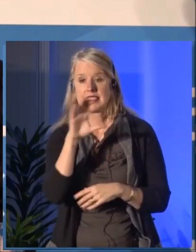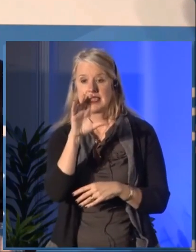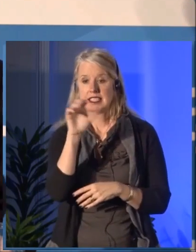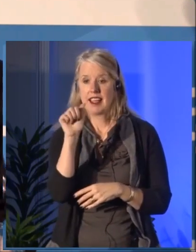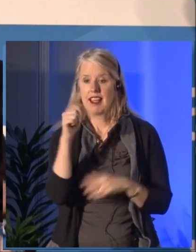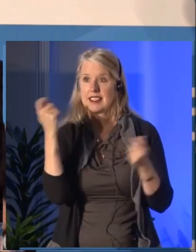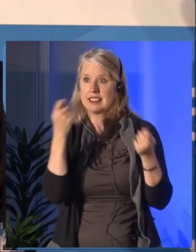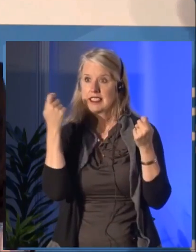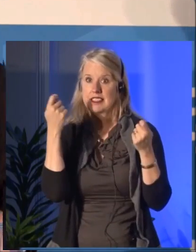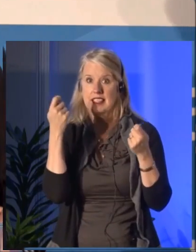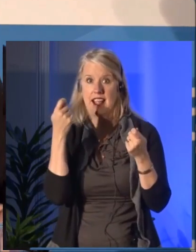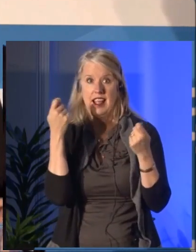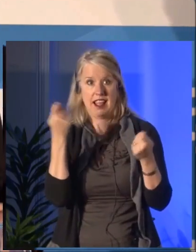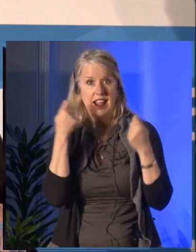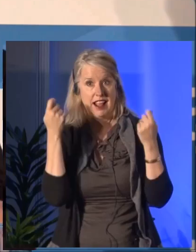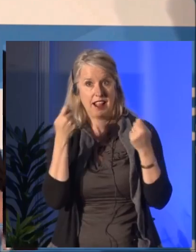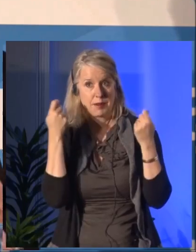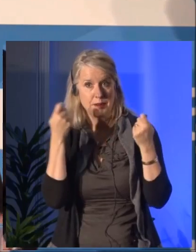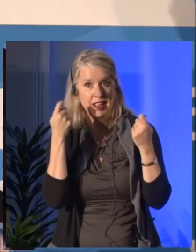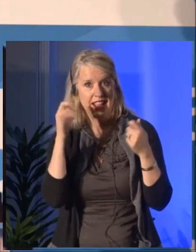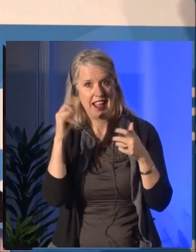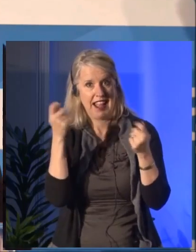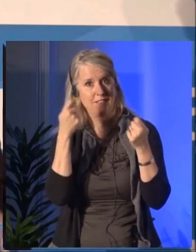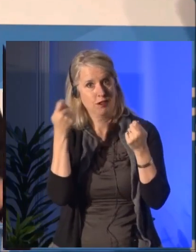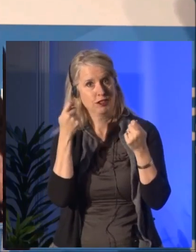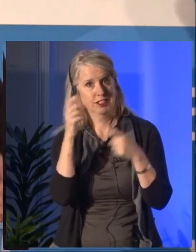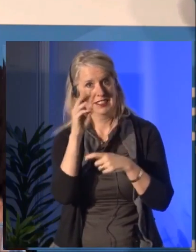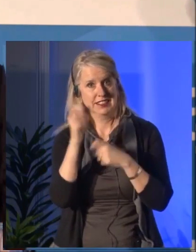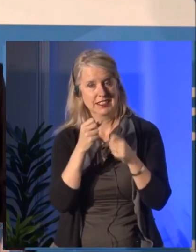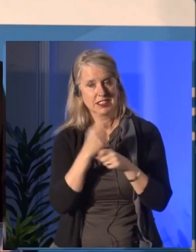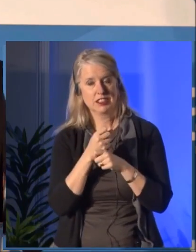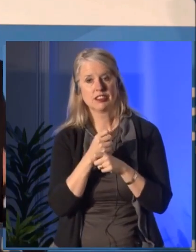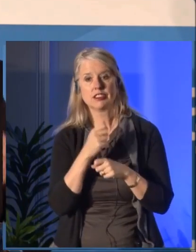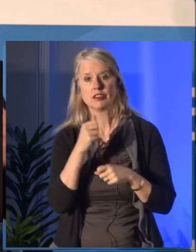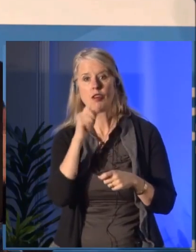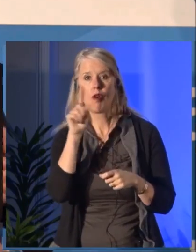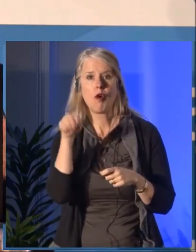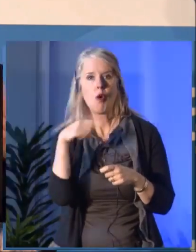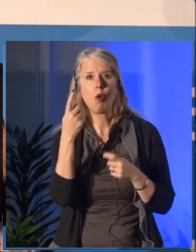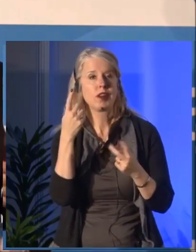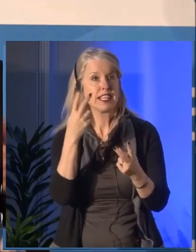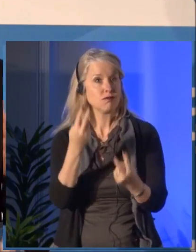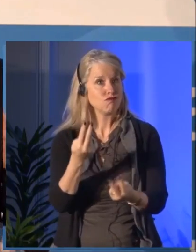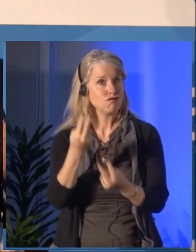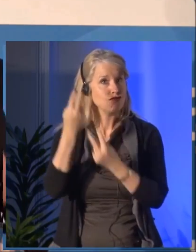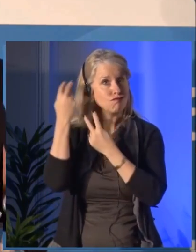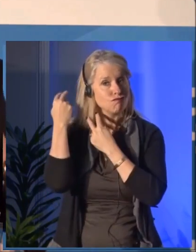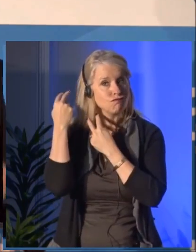I always say to the Council and to the executive,